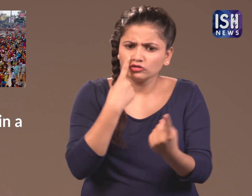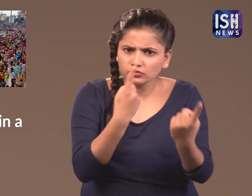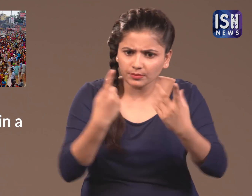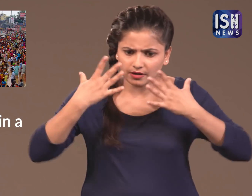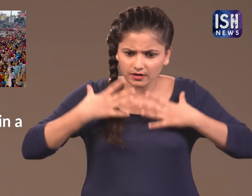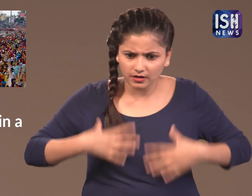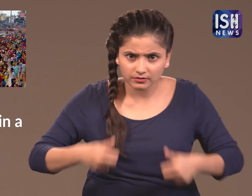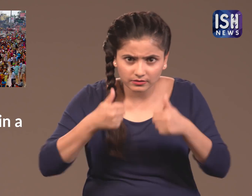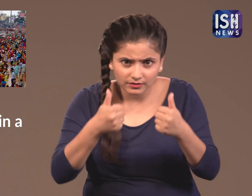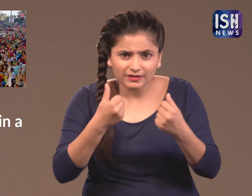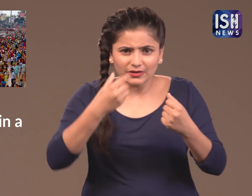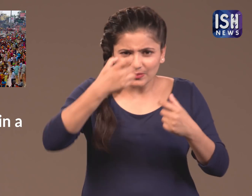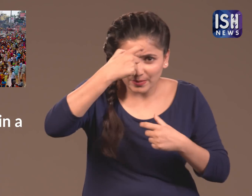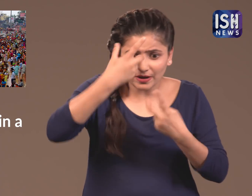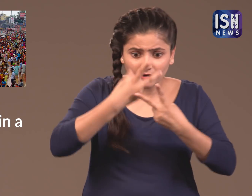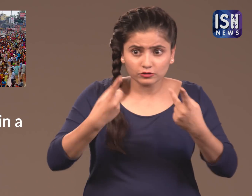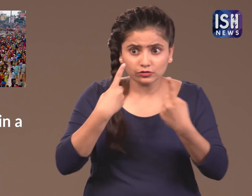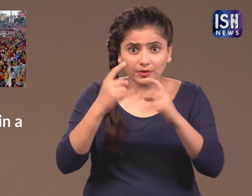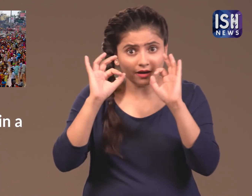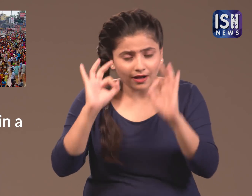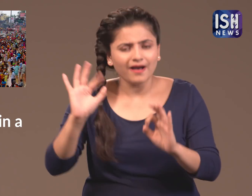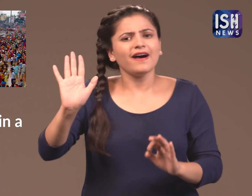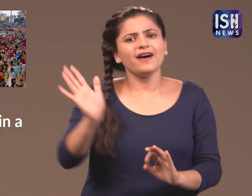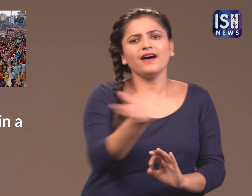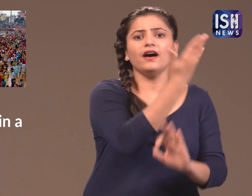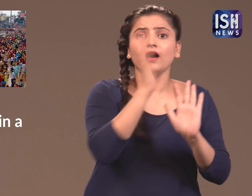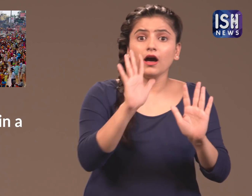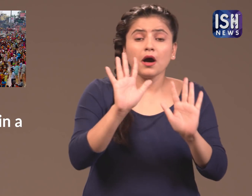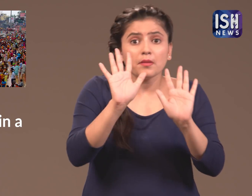They must conduct a complete health check-up and check if there is any problem. Once everything is positive, then they can go.